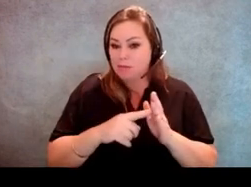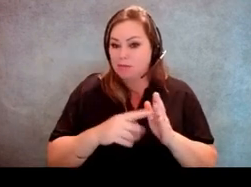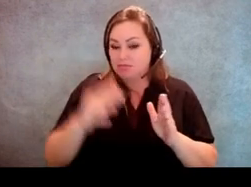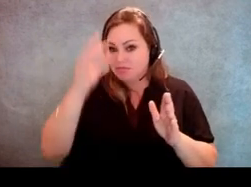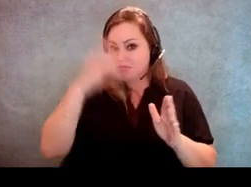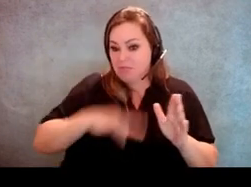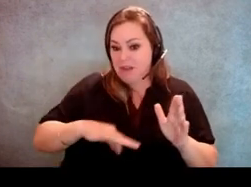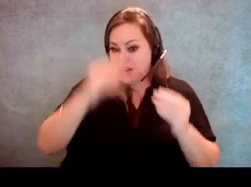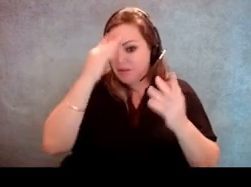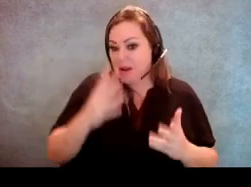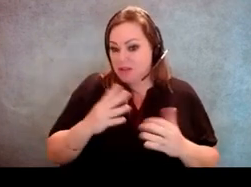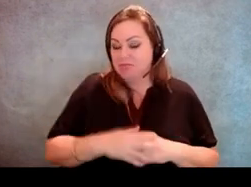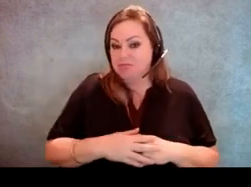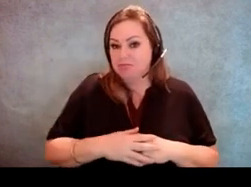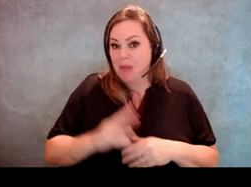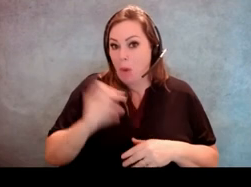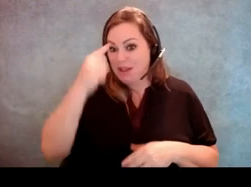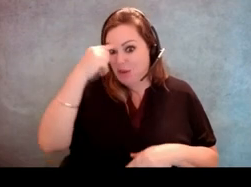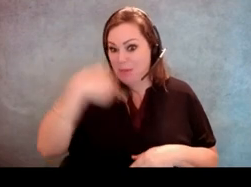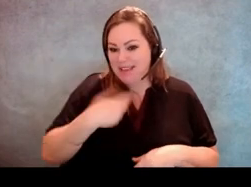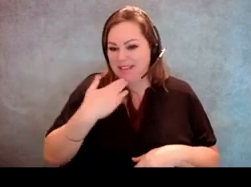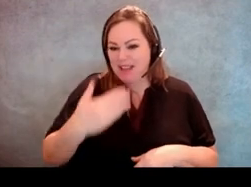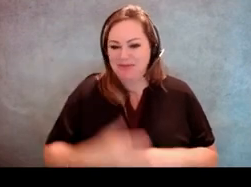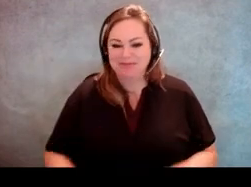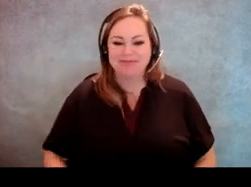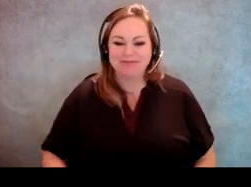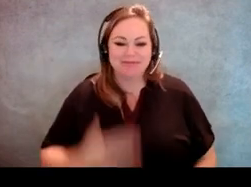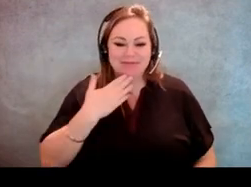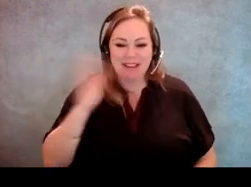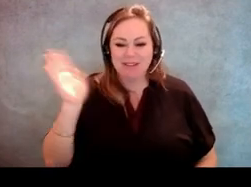I know it was for me. So thank you everybody. [Jeff Miller] Thanks everyone.